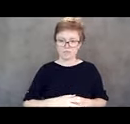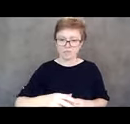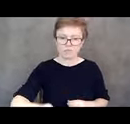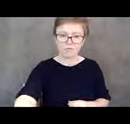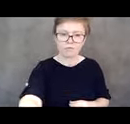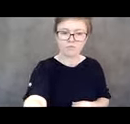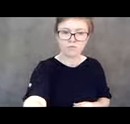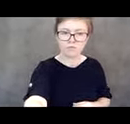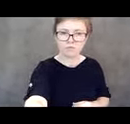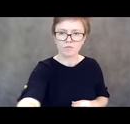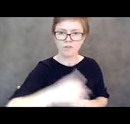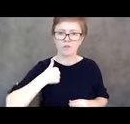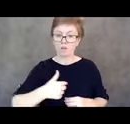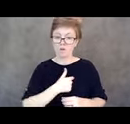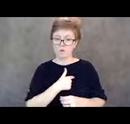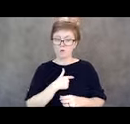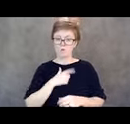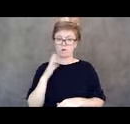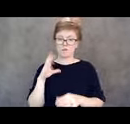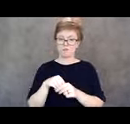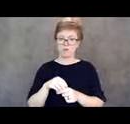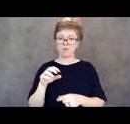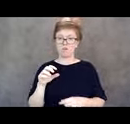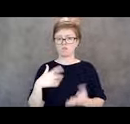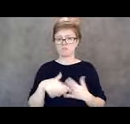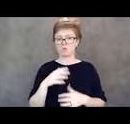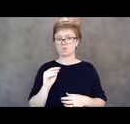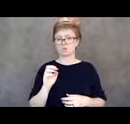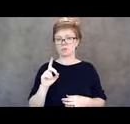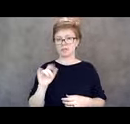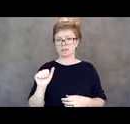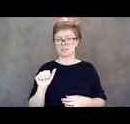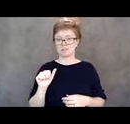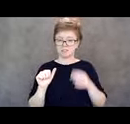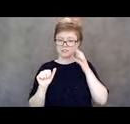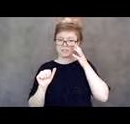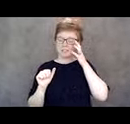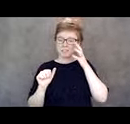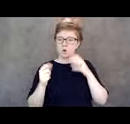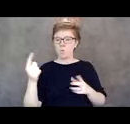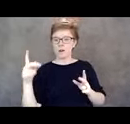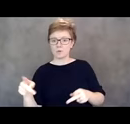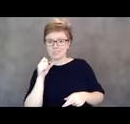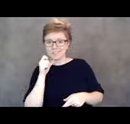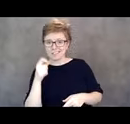which really helps to get the word out so even if one person doesn't have it, another person was able to do it.